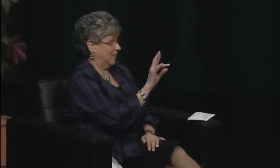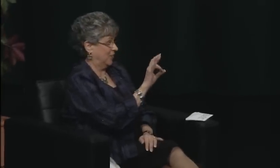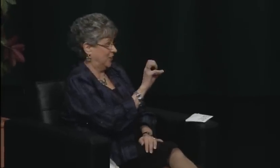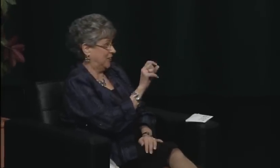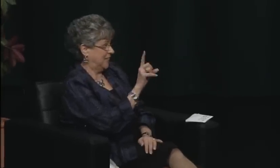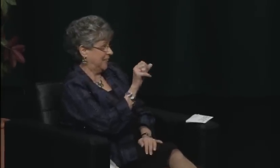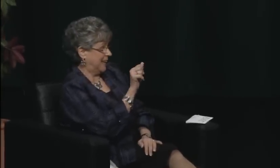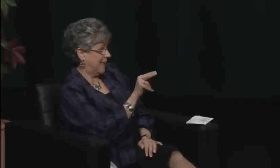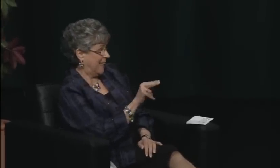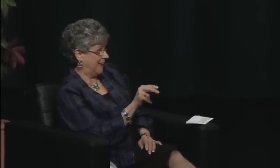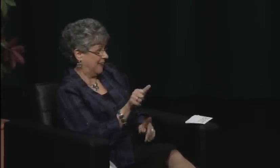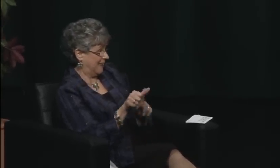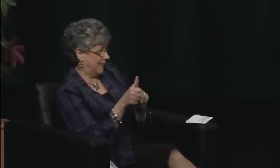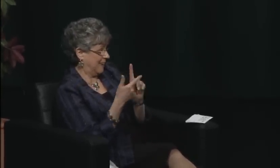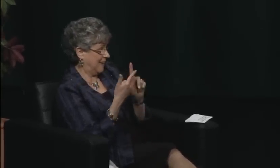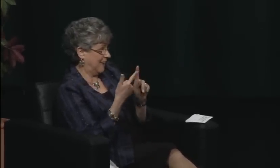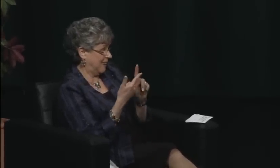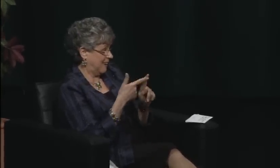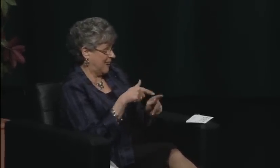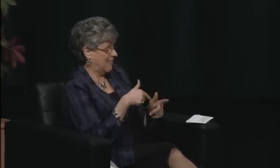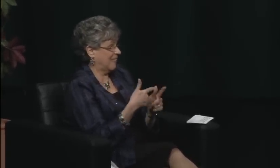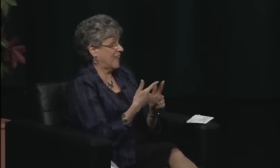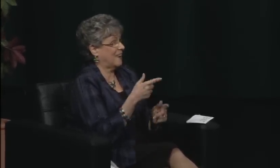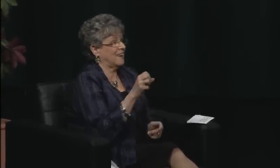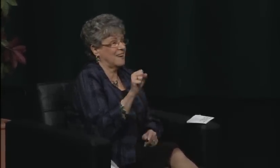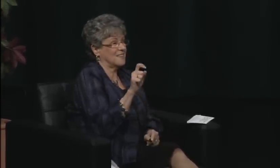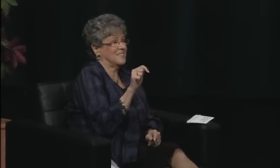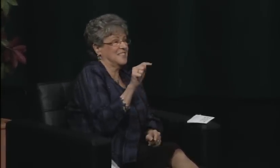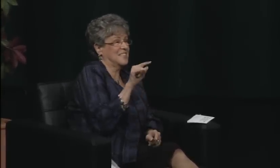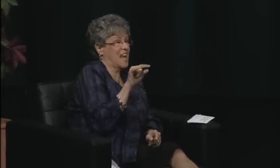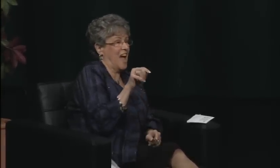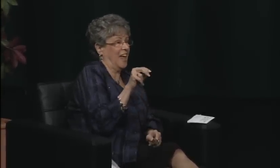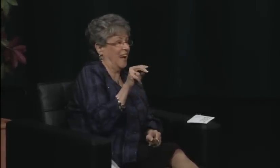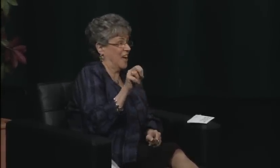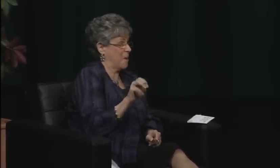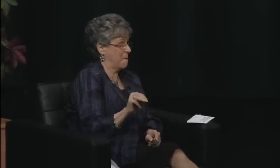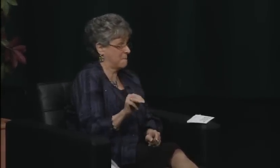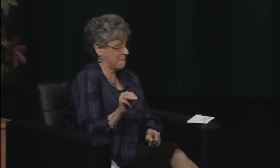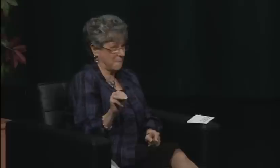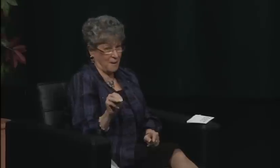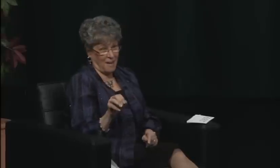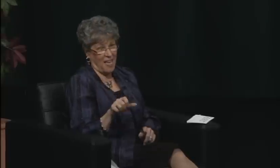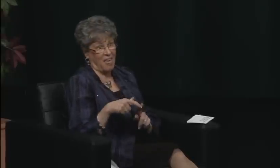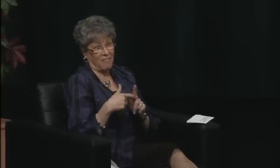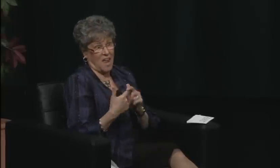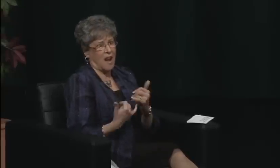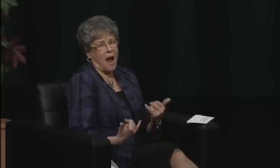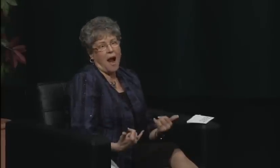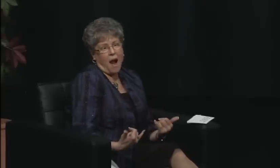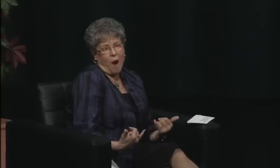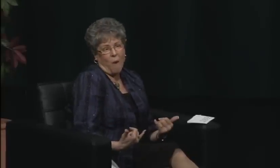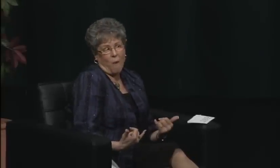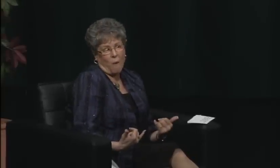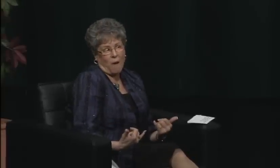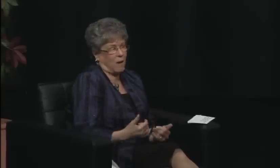they don't really take other women with them. They become more male-like.